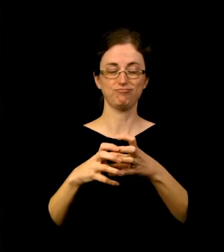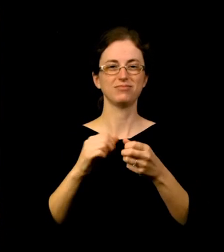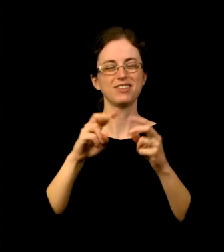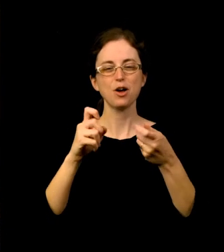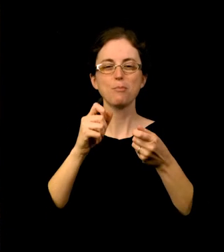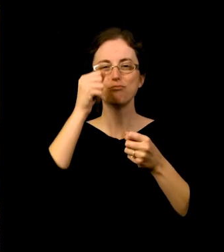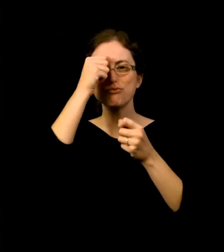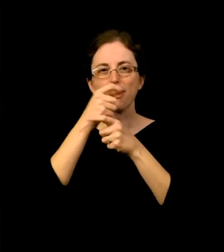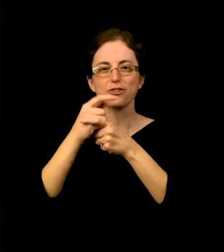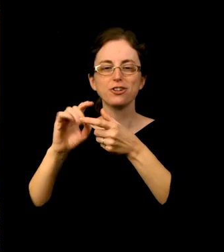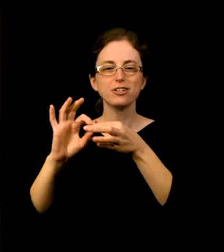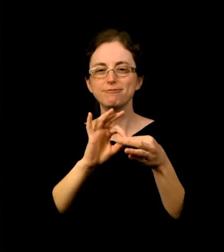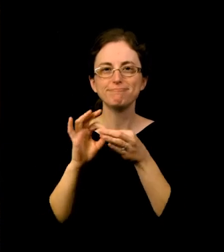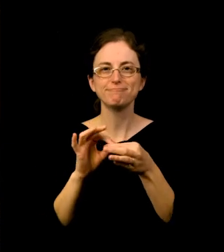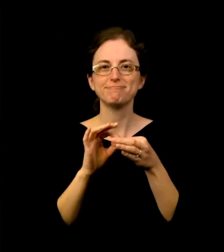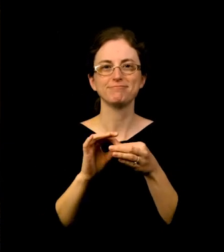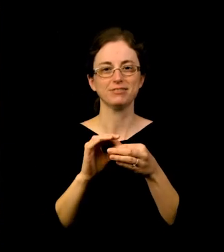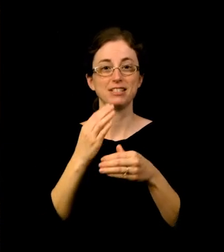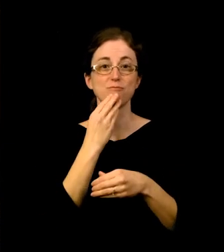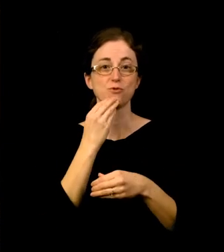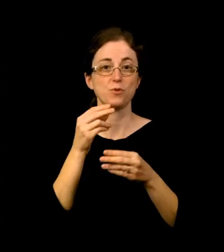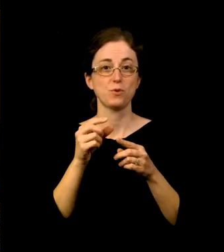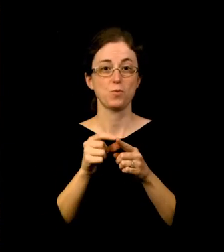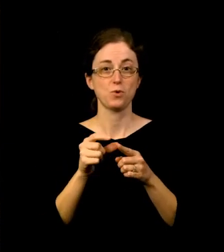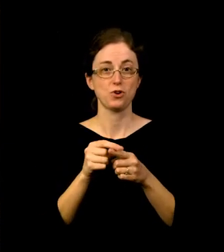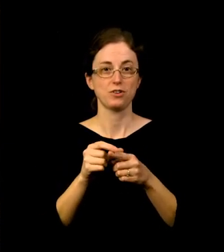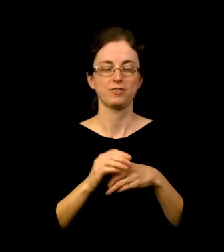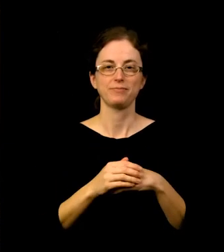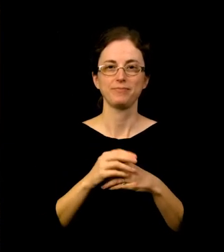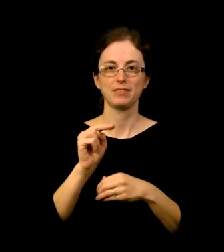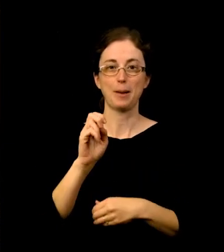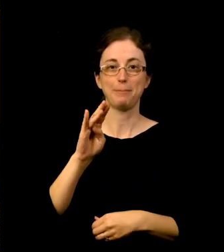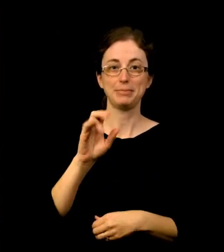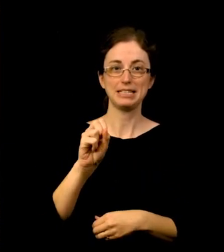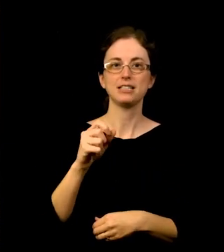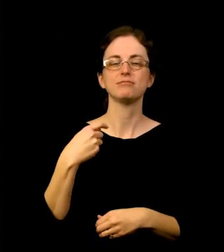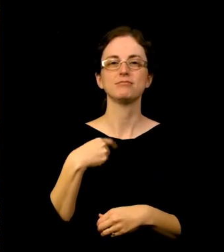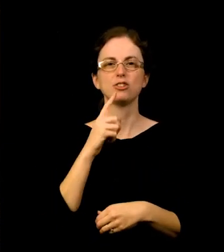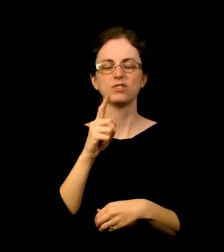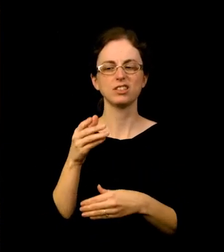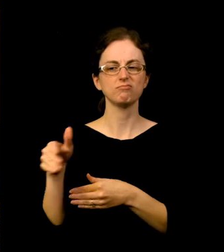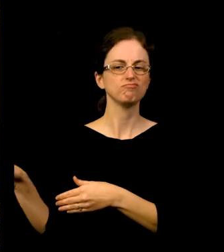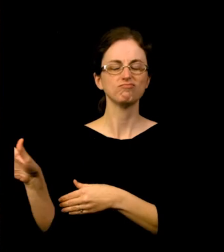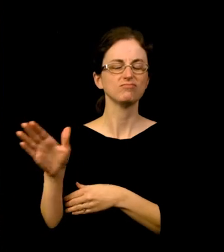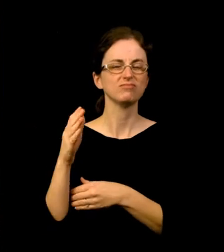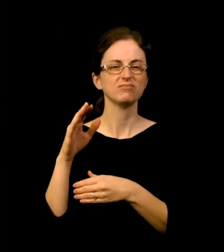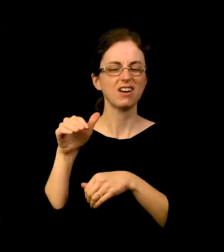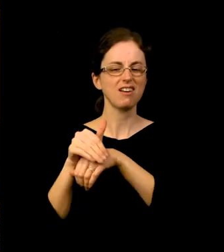They turned their backs on the noise and spectacle of Parisian nightlife and instead found inspiration in intimate interiors